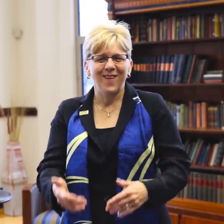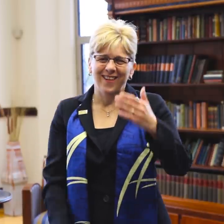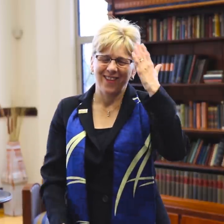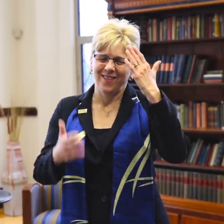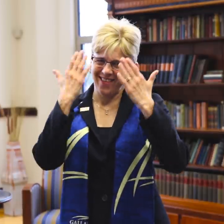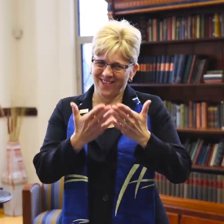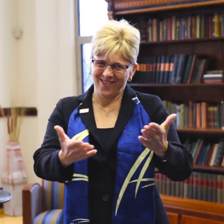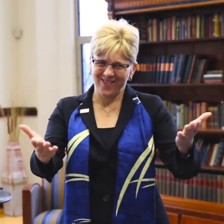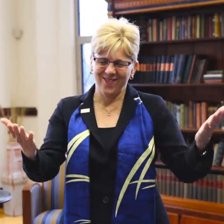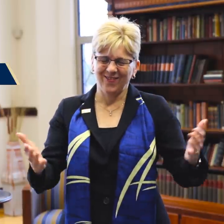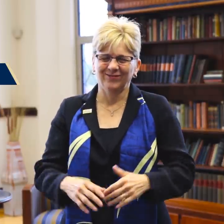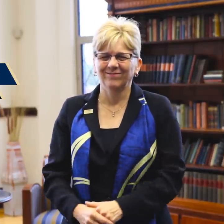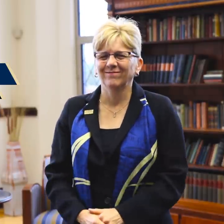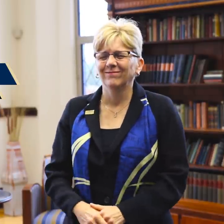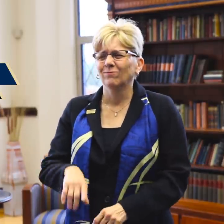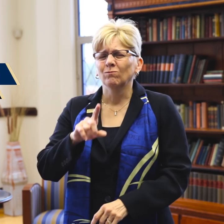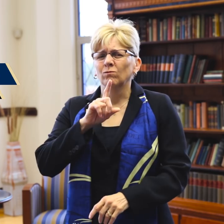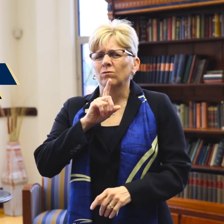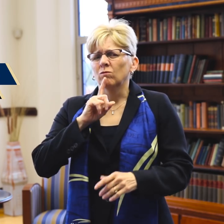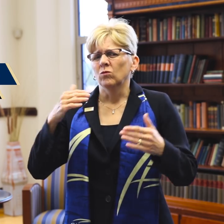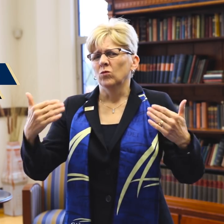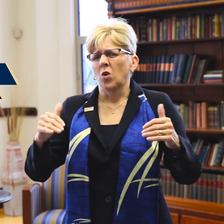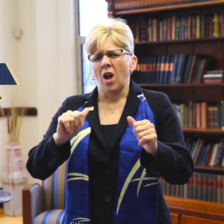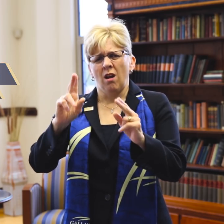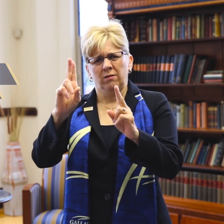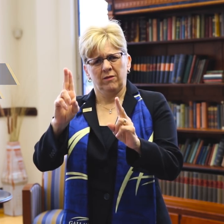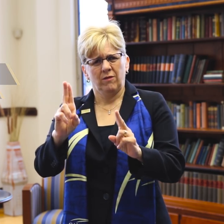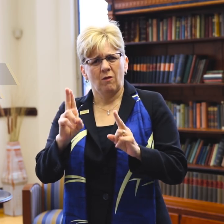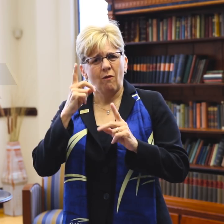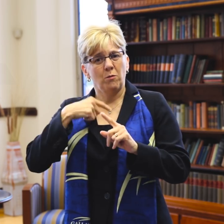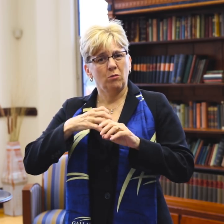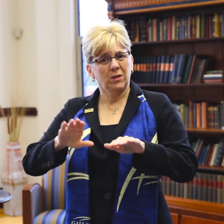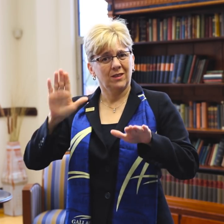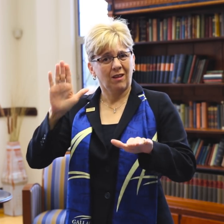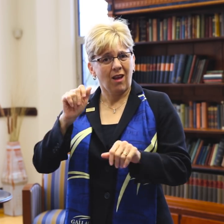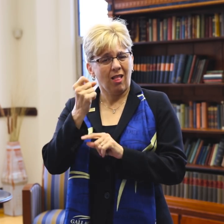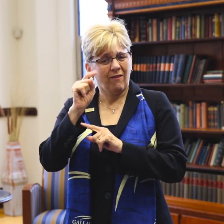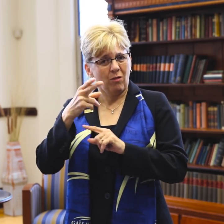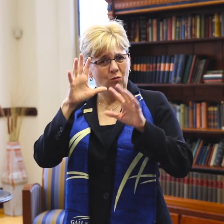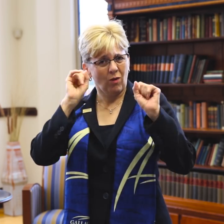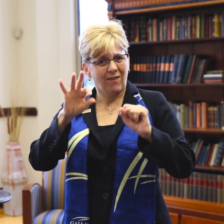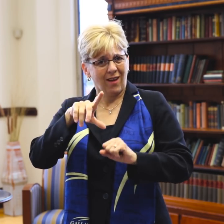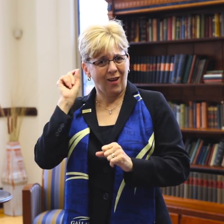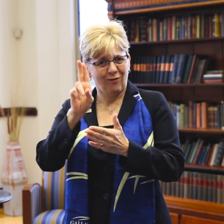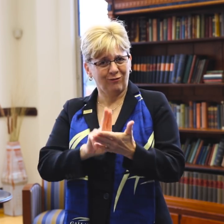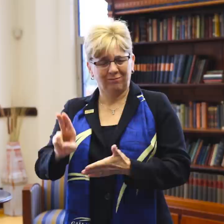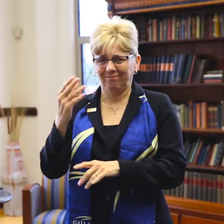Hello all! It was an incredible honor to be installed as the 11th president of Gallaudet University